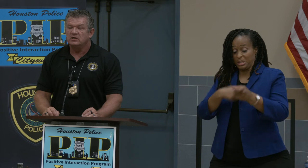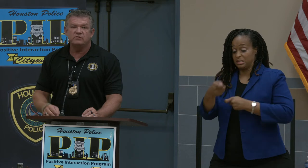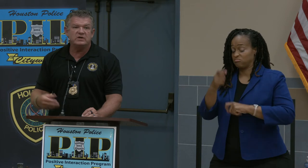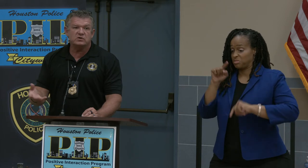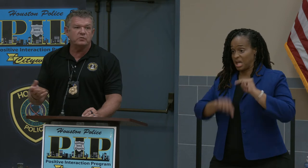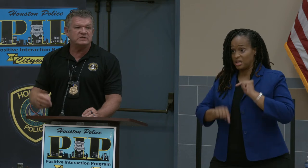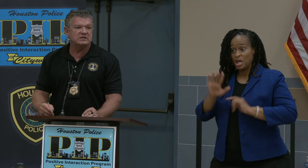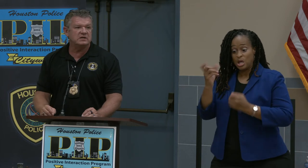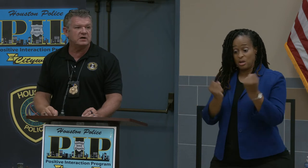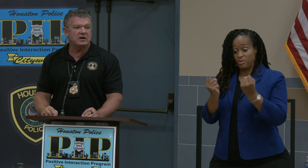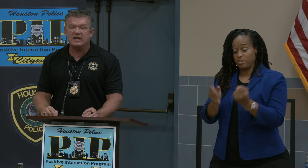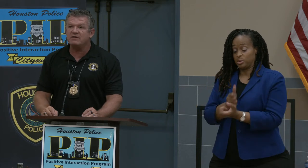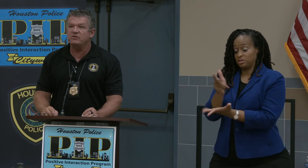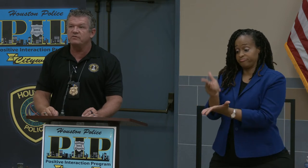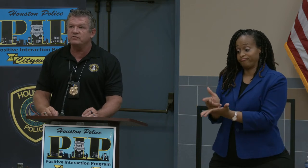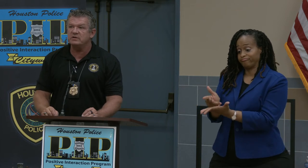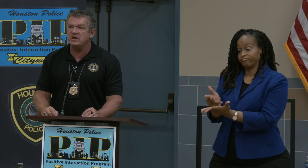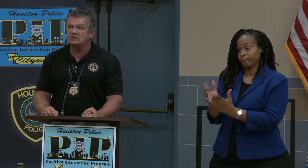Your vehicle will be sitting here on the lot for over three months.